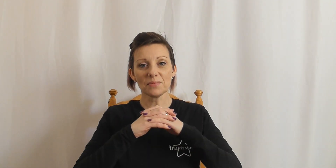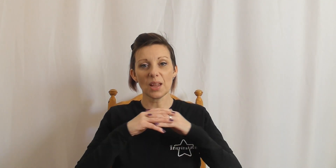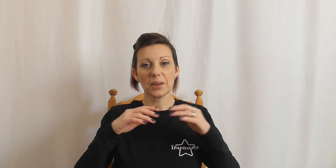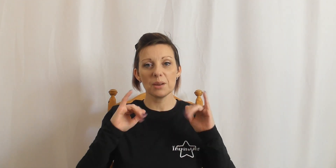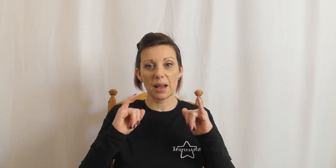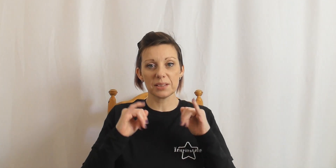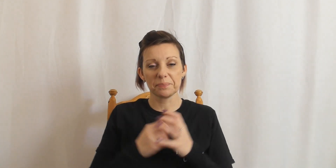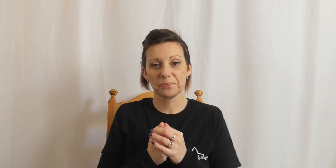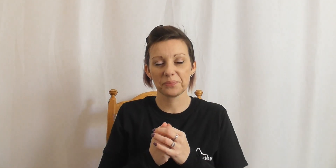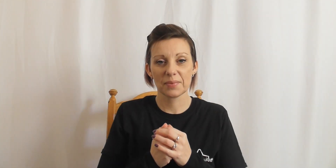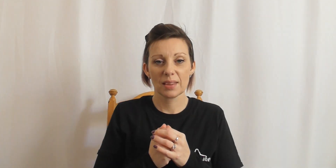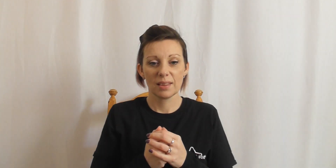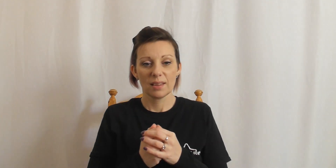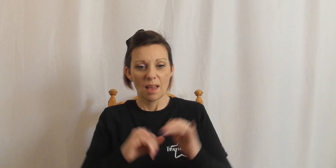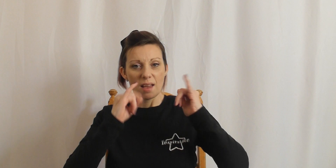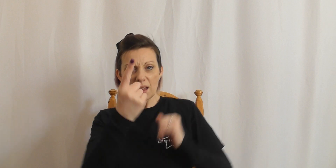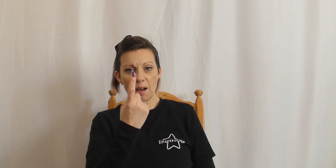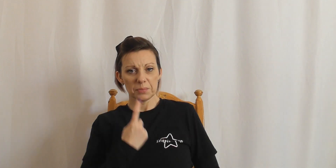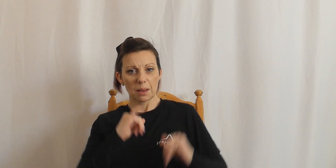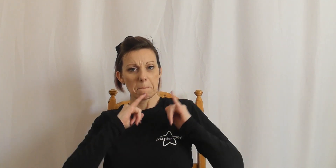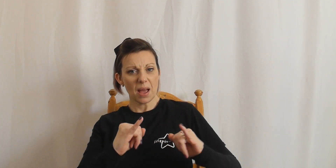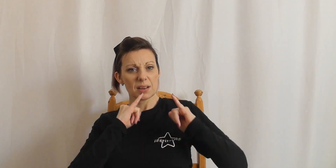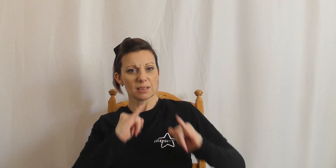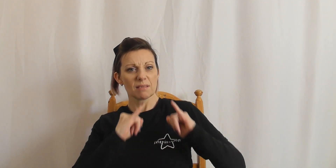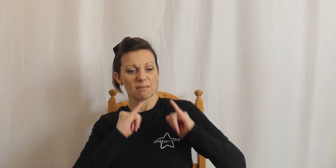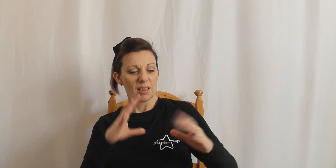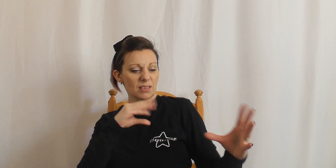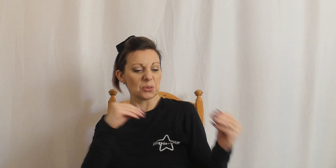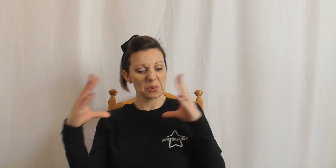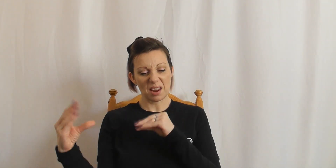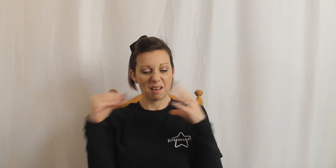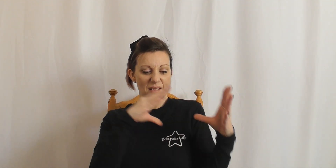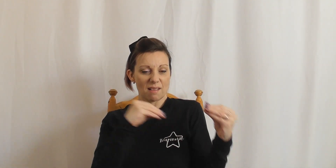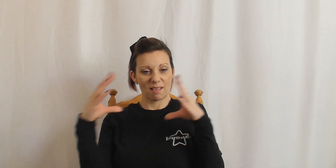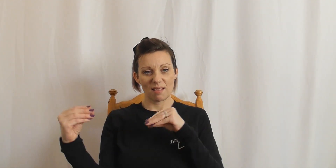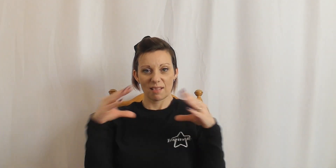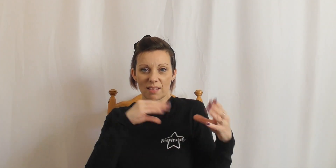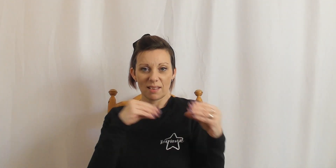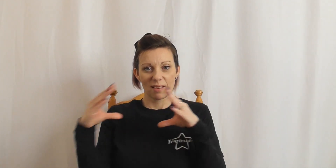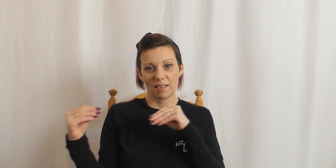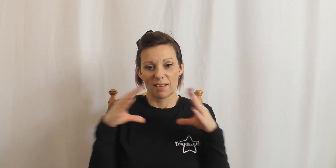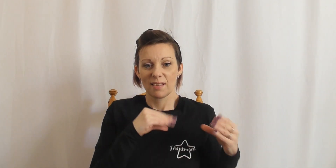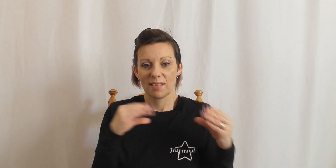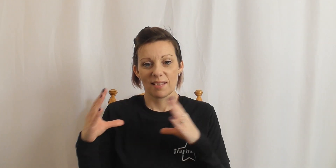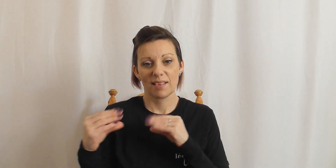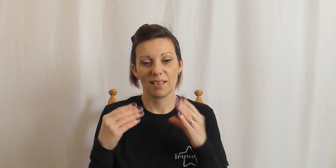Here we go, bad comes bad talking